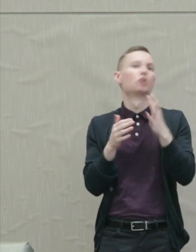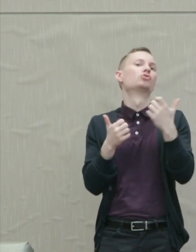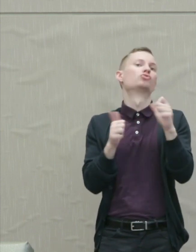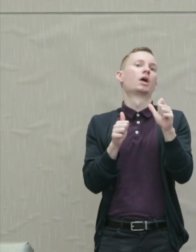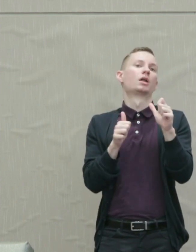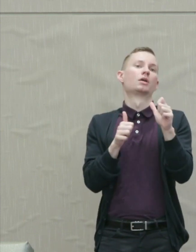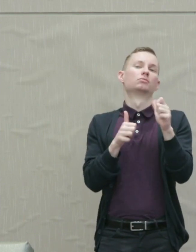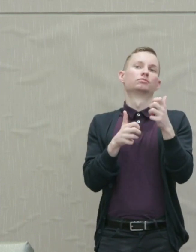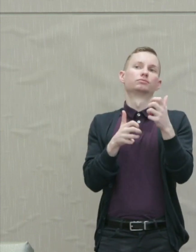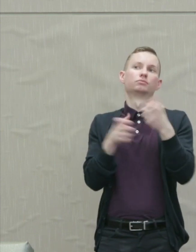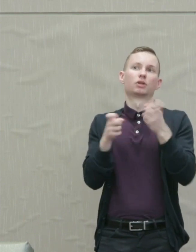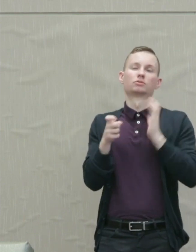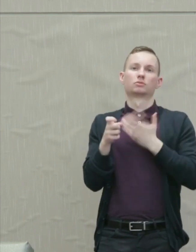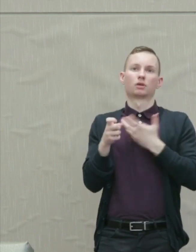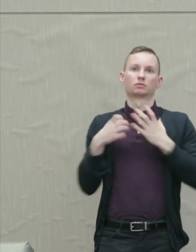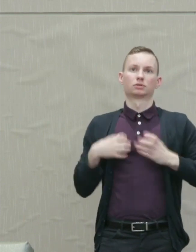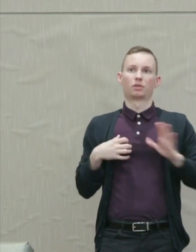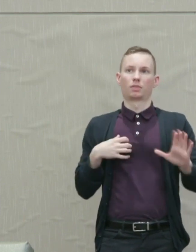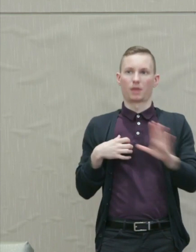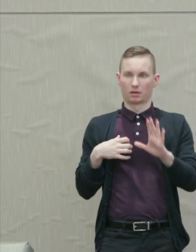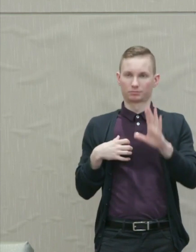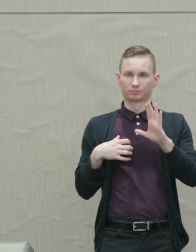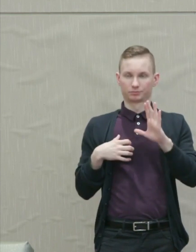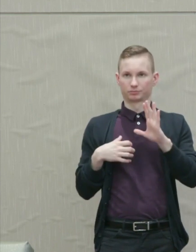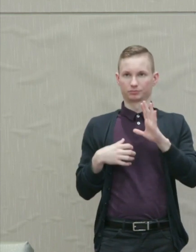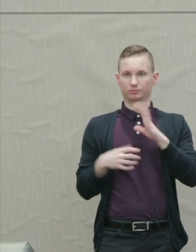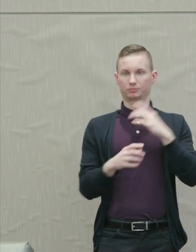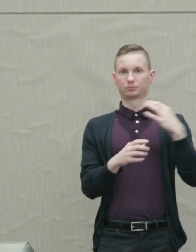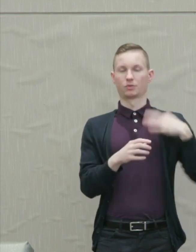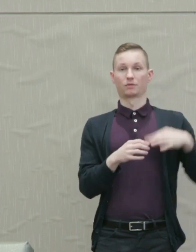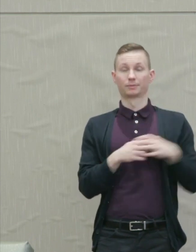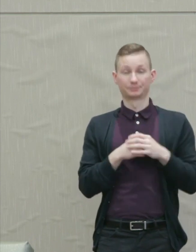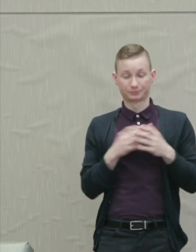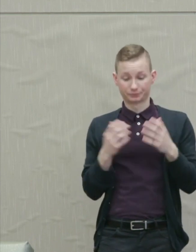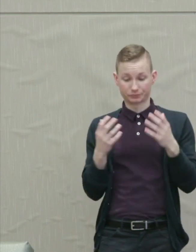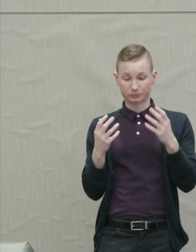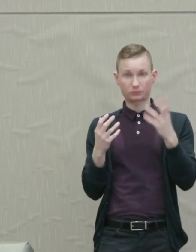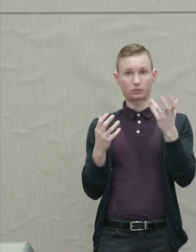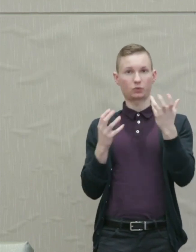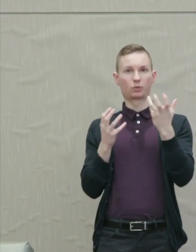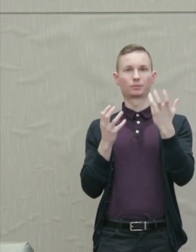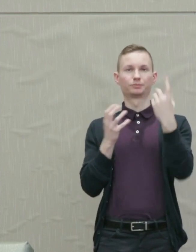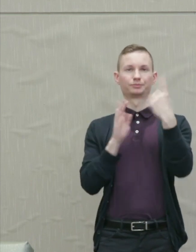Martha Nussbaum: So to conclude I want to study just one example of protest without payback.